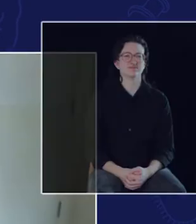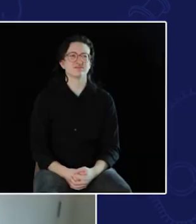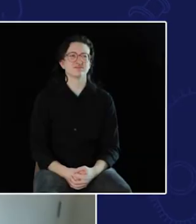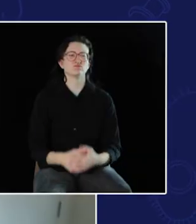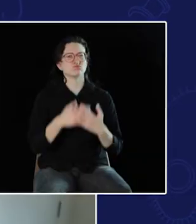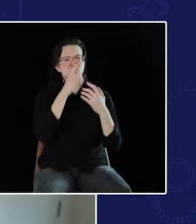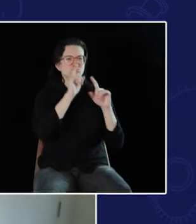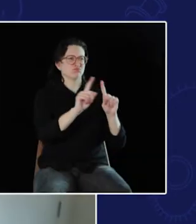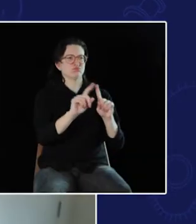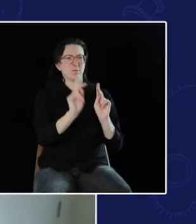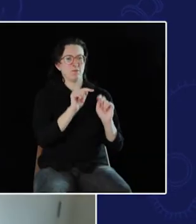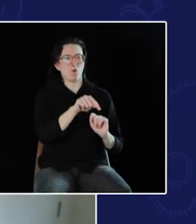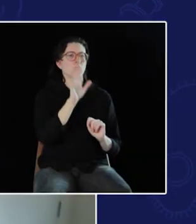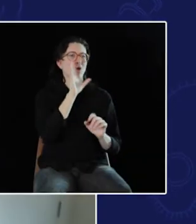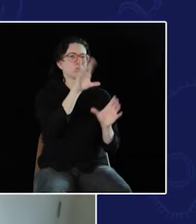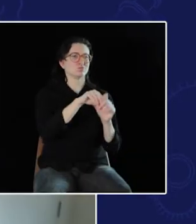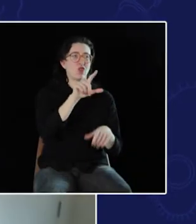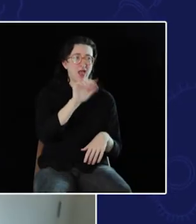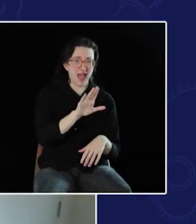[DR. RUFFIN]: For most people there's going to be a PI in a lab,